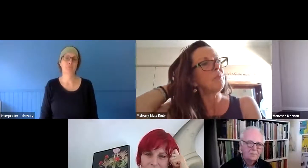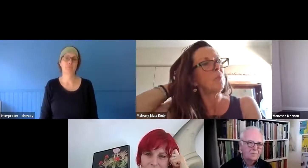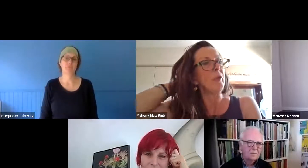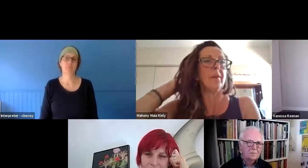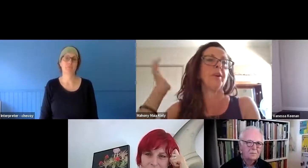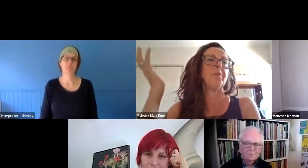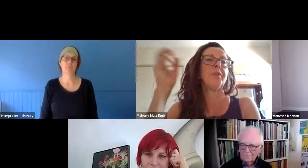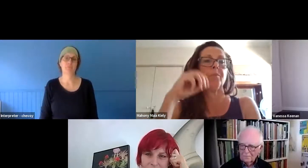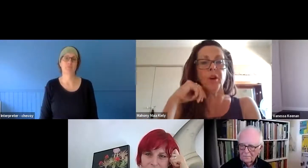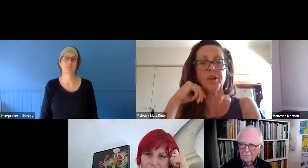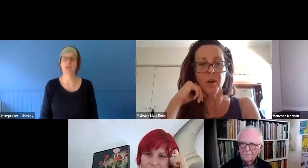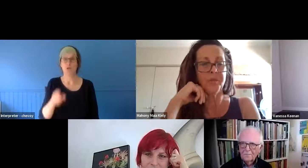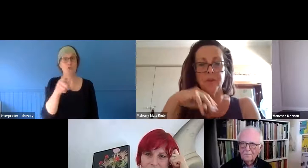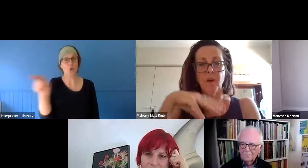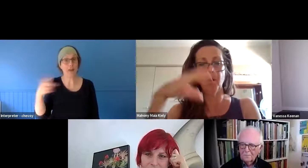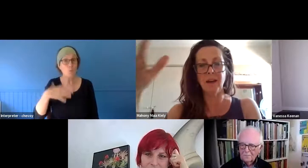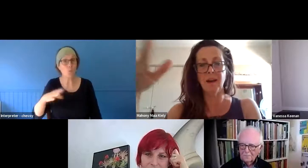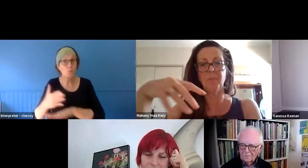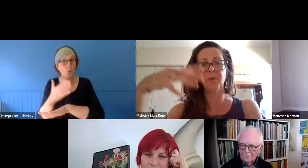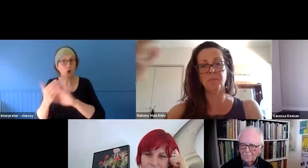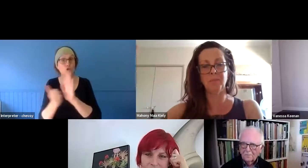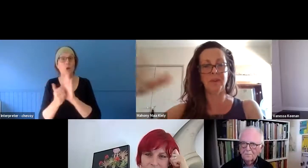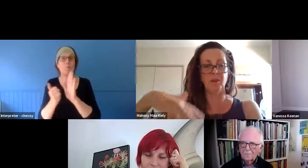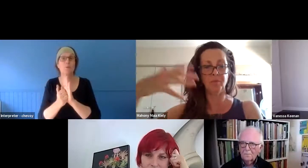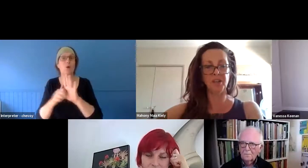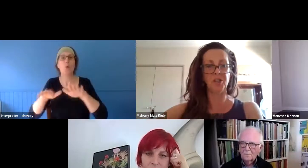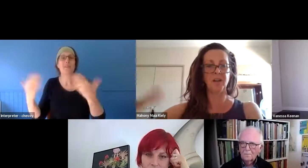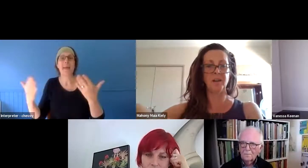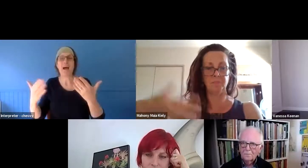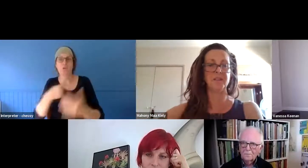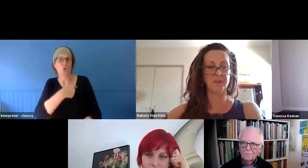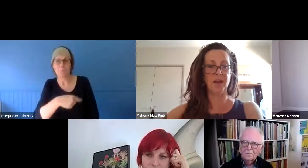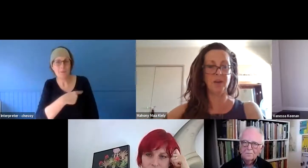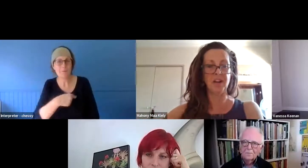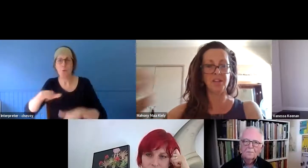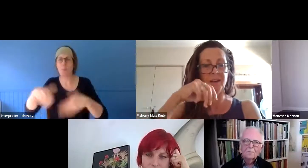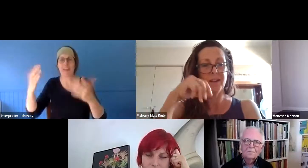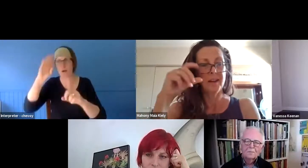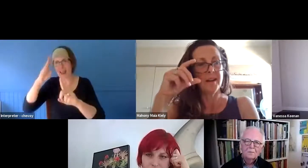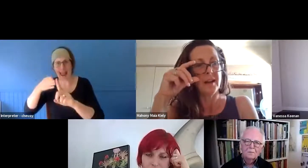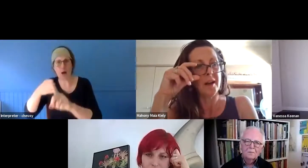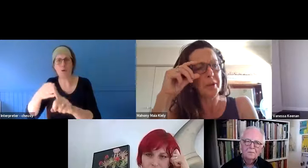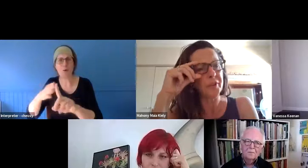workshops with no outcome, no commitment, no pressure - because it was about pressure. But it was also about having an open space to just